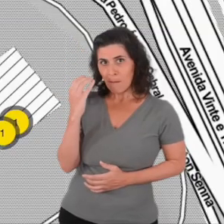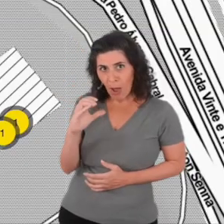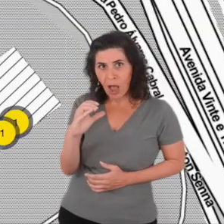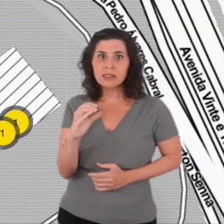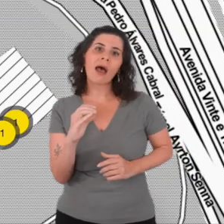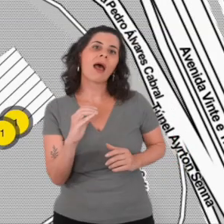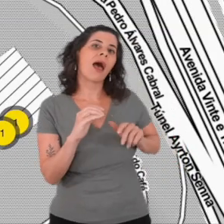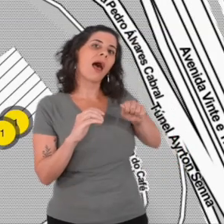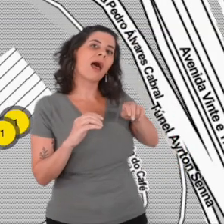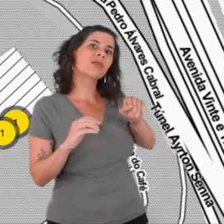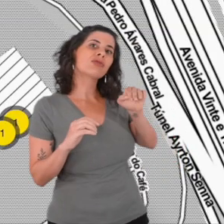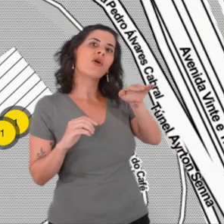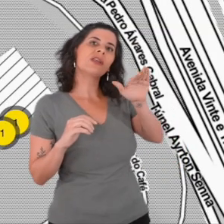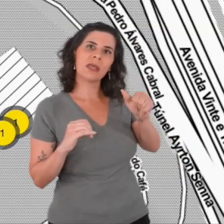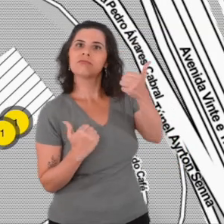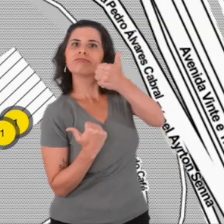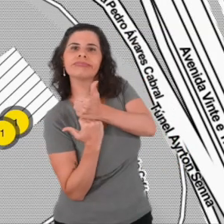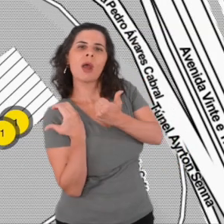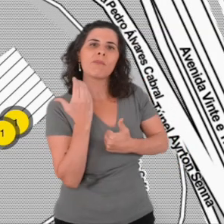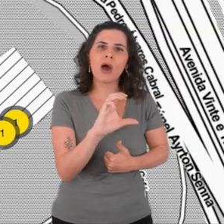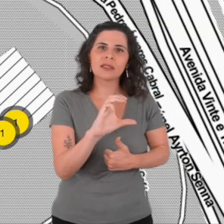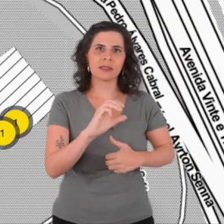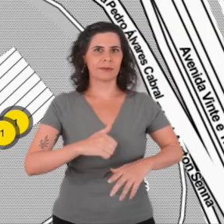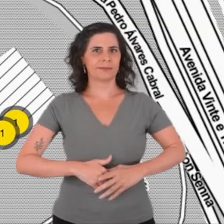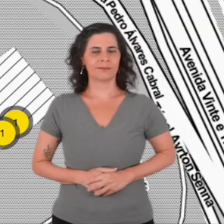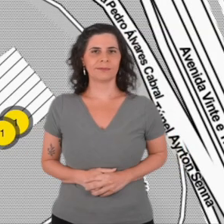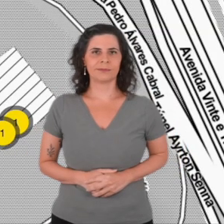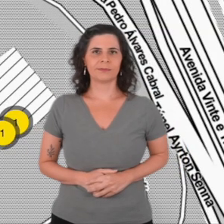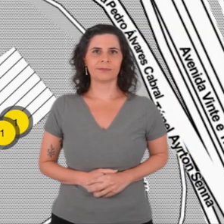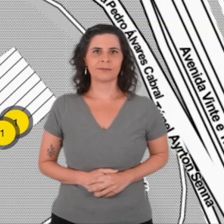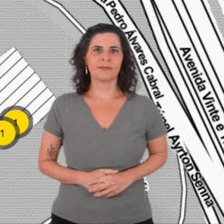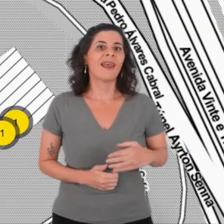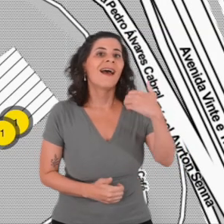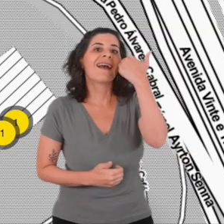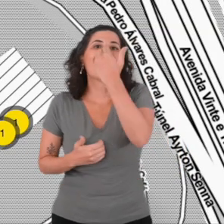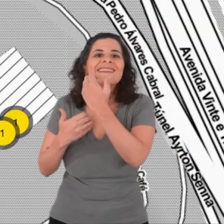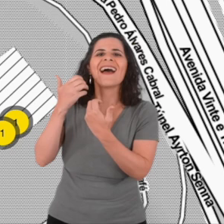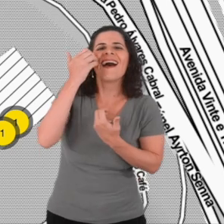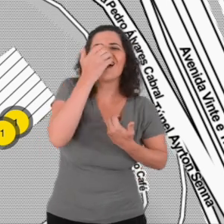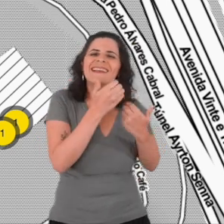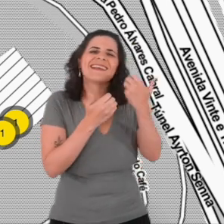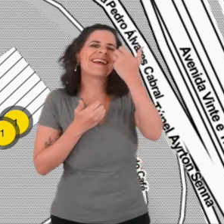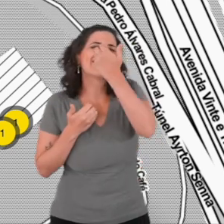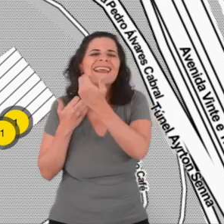Singing, singing and singing the beauty of being an eternal apprentice.